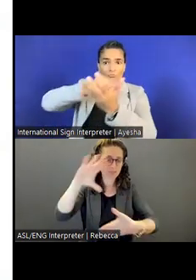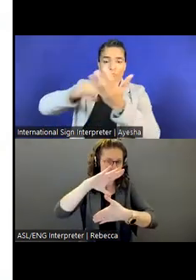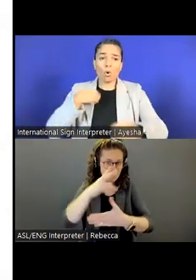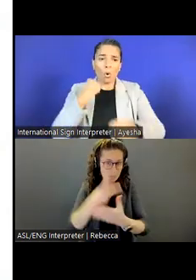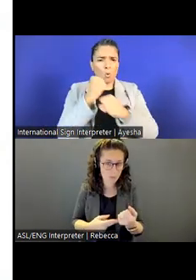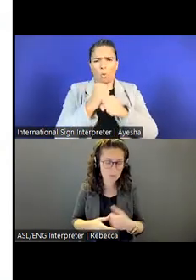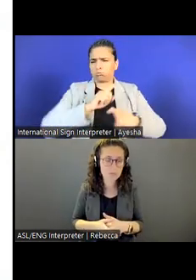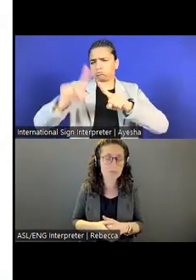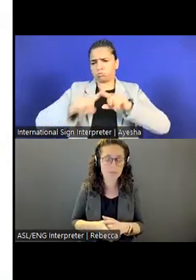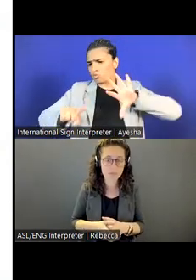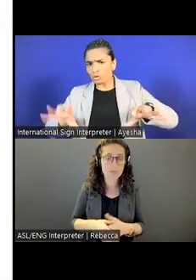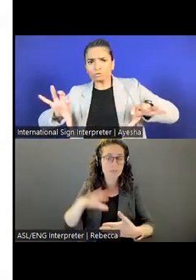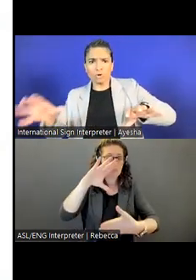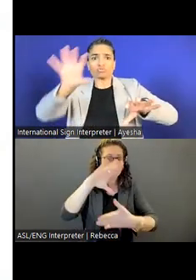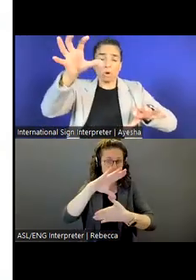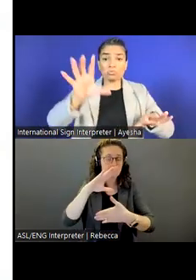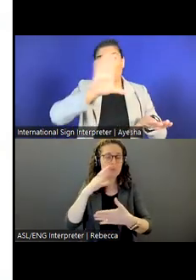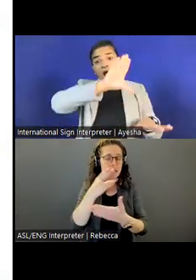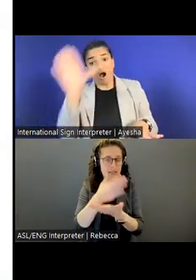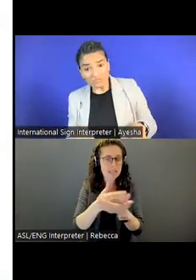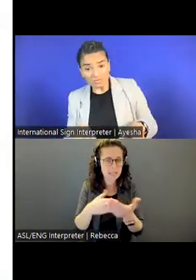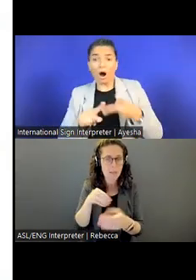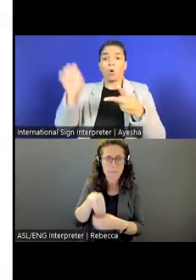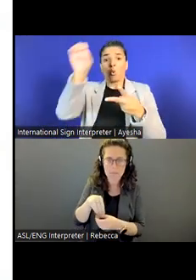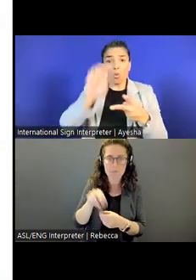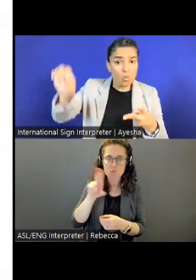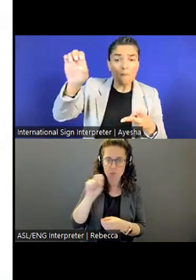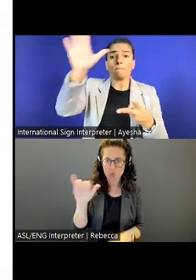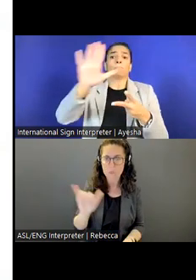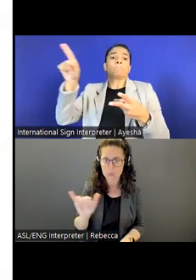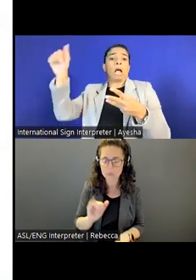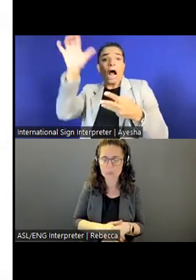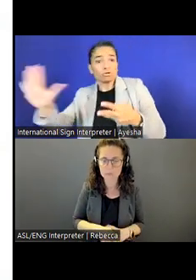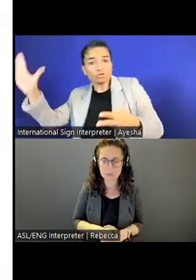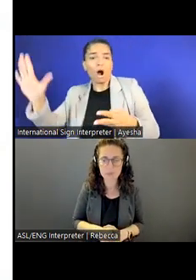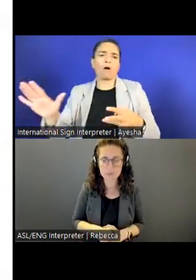And the Americas does include some domestic work here in the United States.